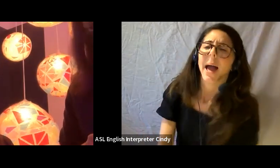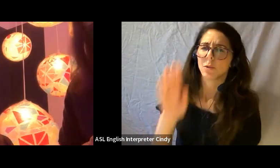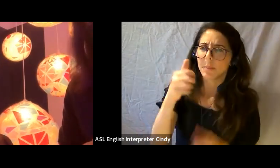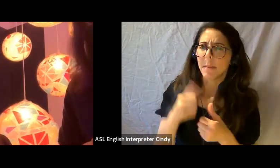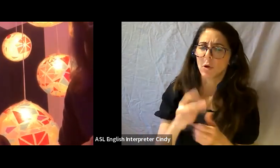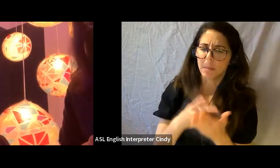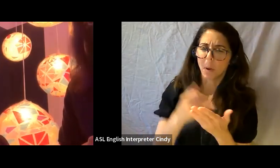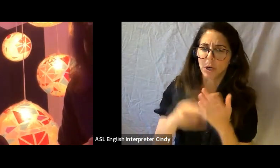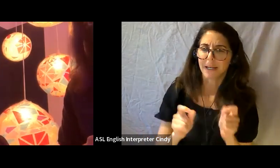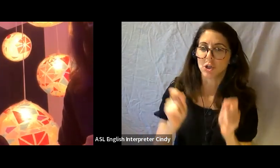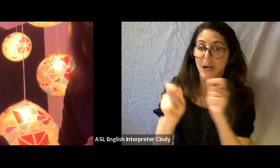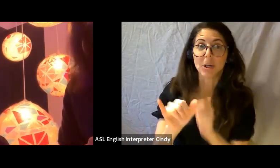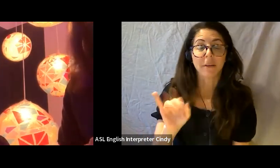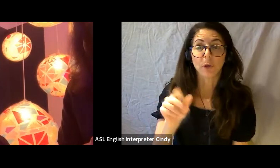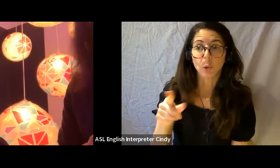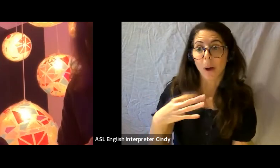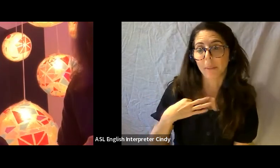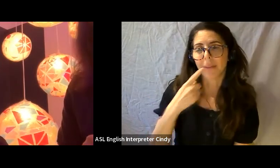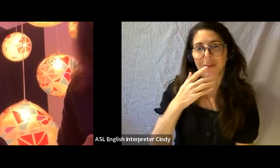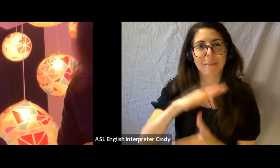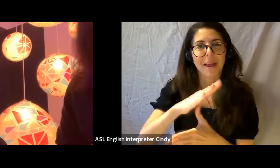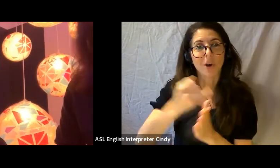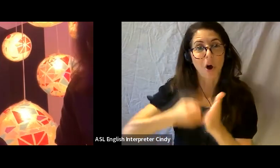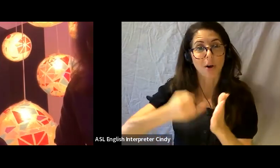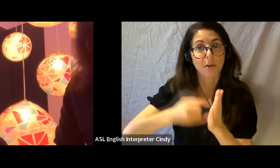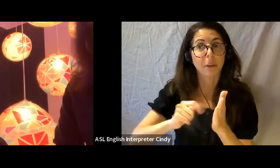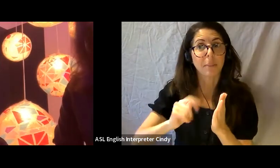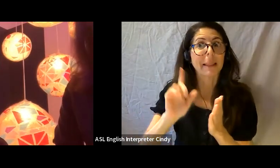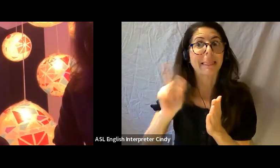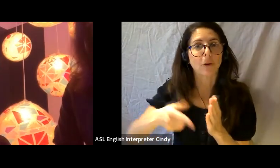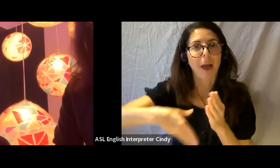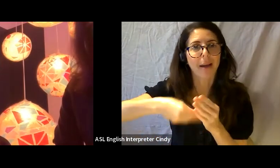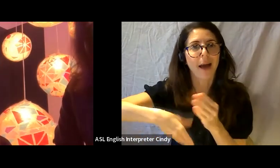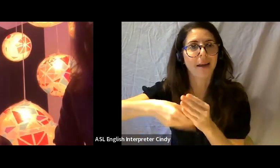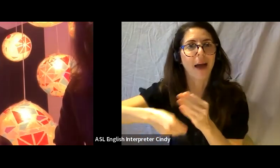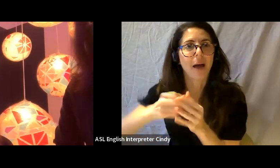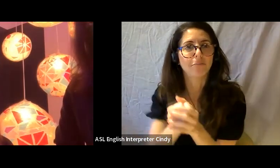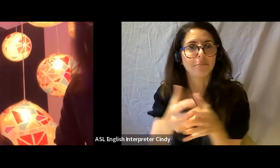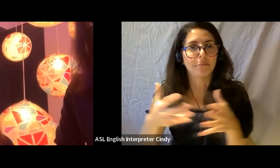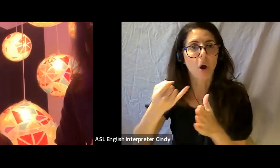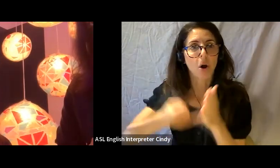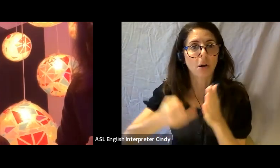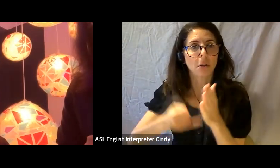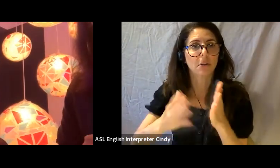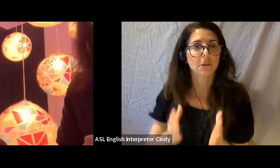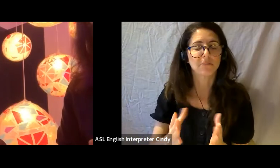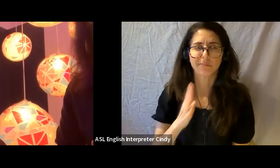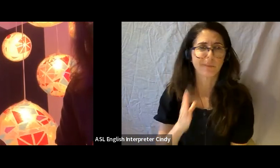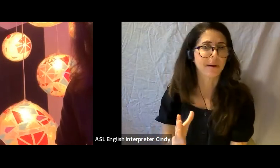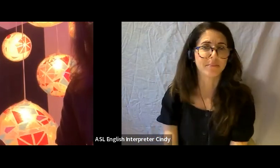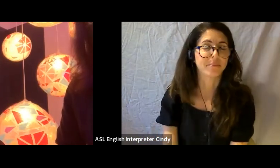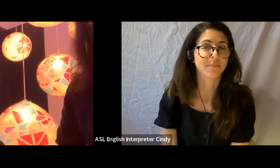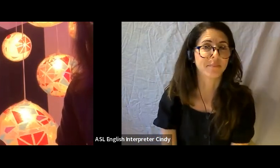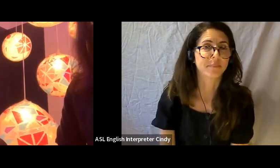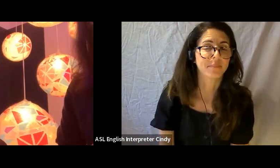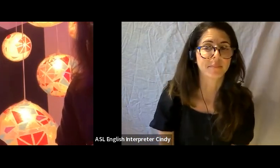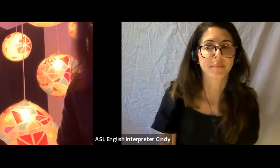if you're sort of coming as the main artist for now, but more artists will be added to the group, that’s totally fine, it might be something to consider